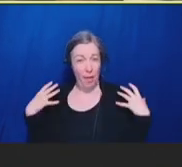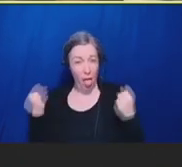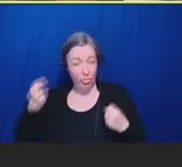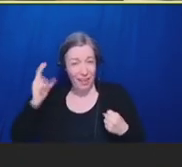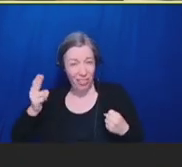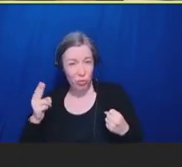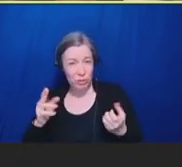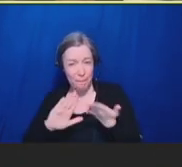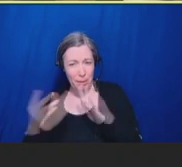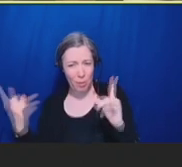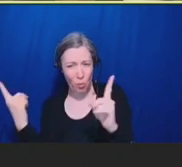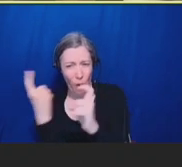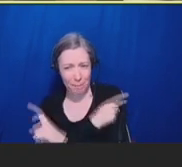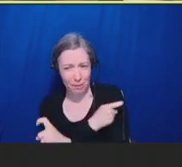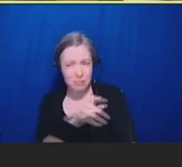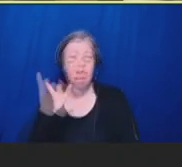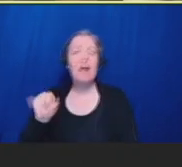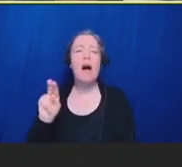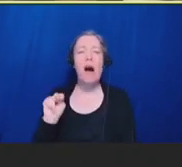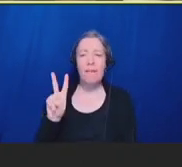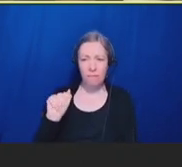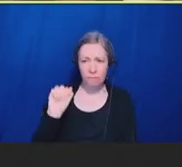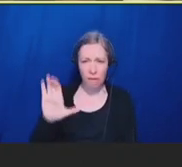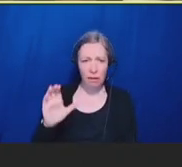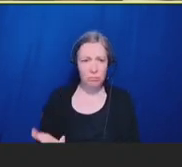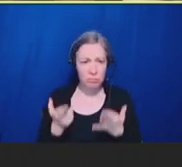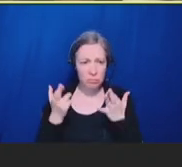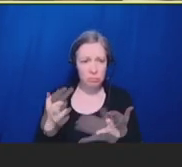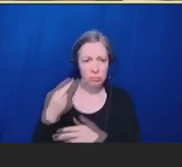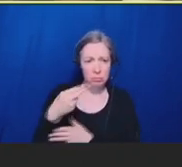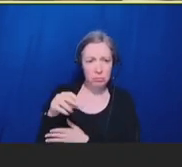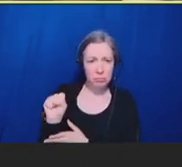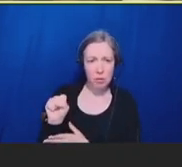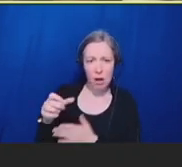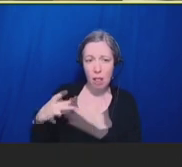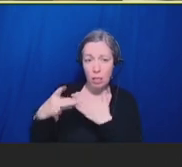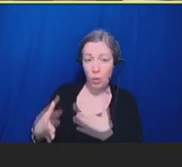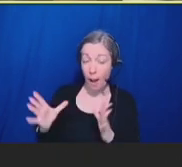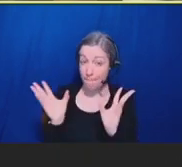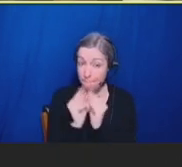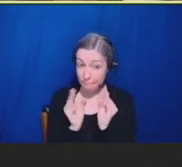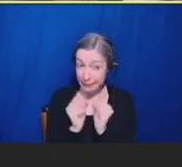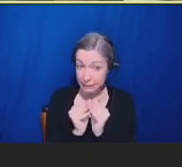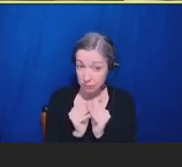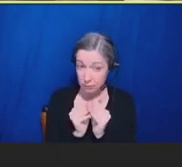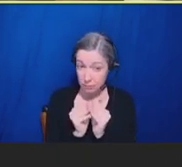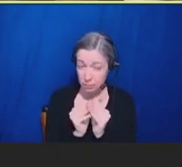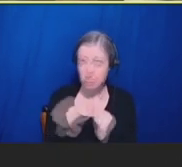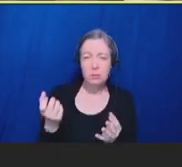meet to discuss ways to increase assessment of prototype vaccines and subpopulations,